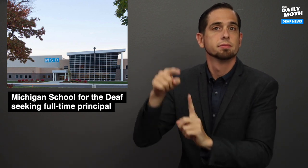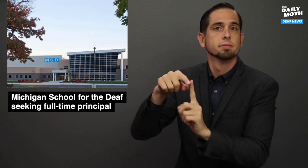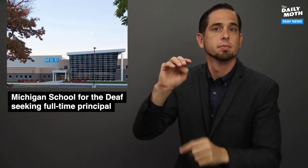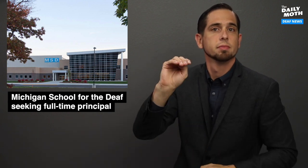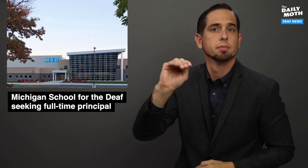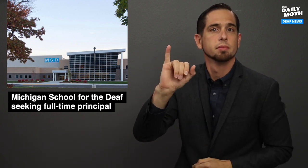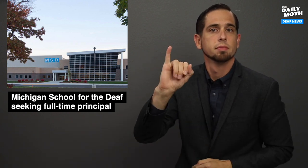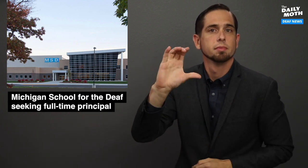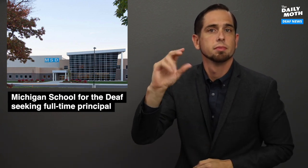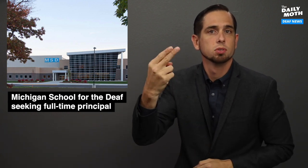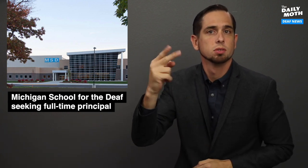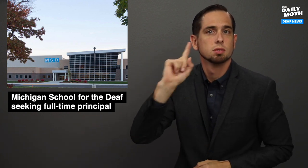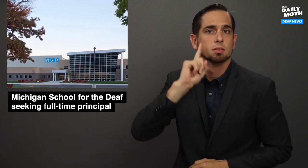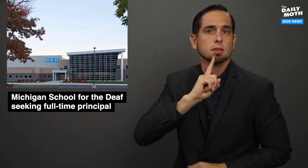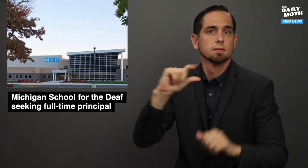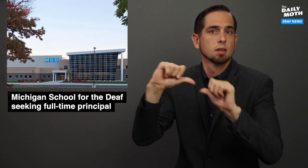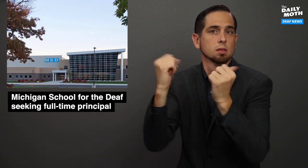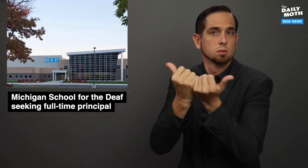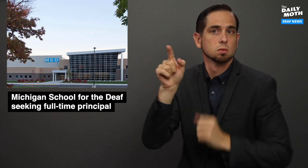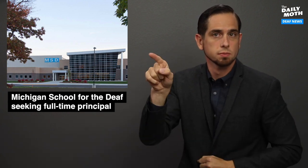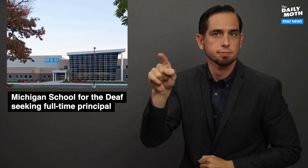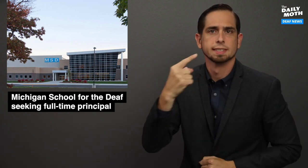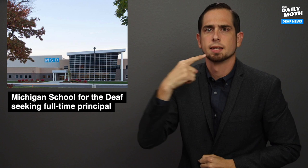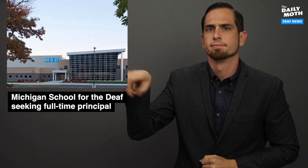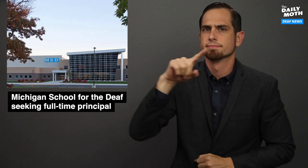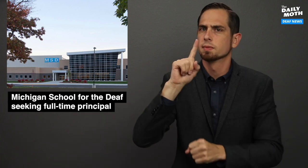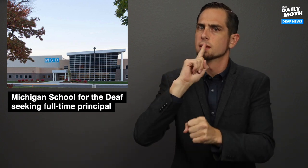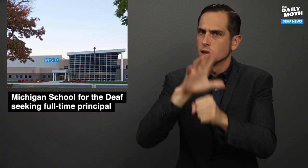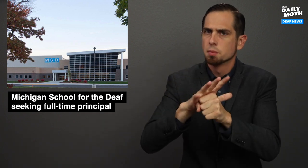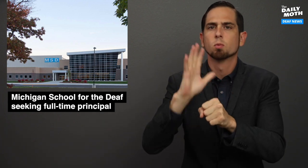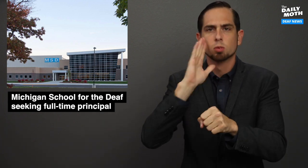The Michigan Deaf Association said they are committed